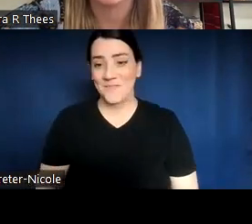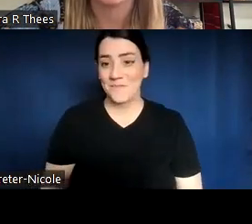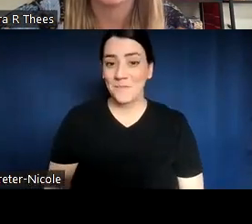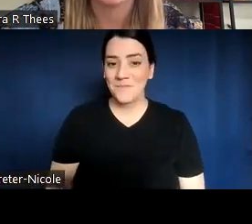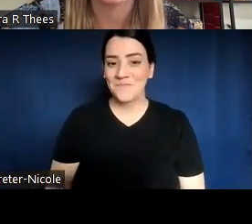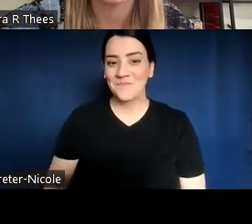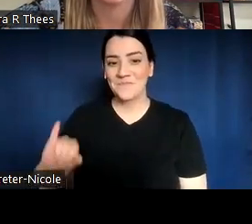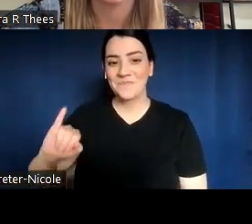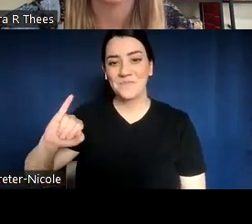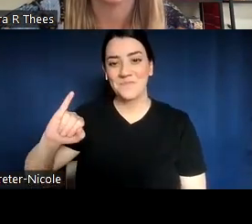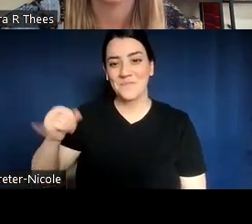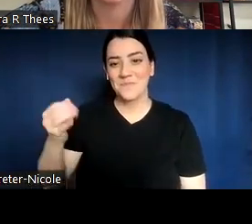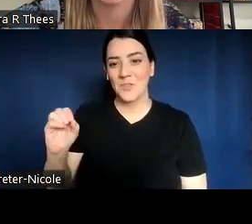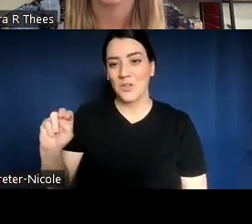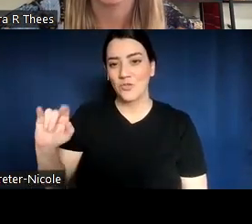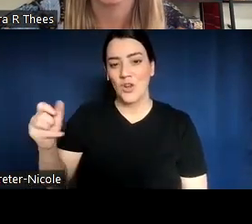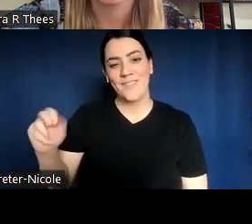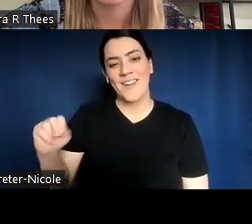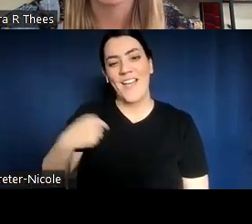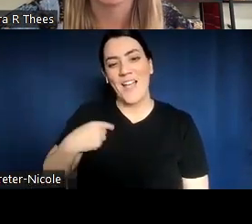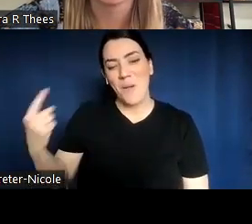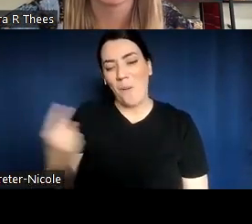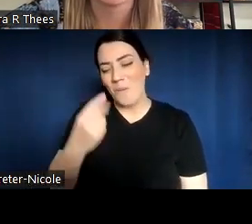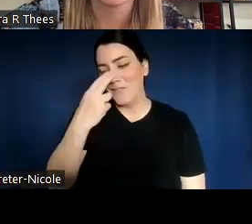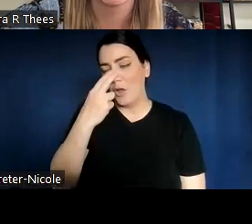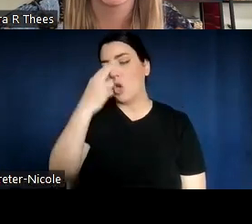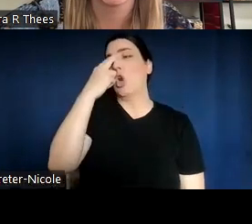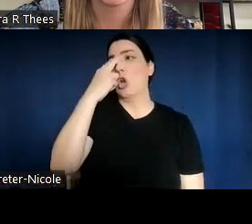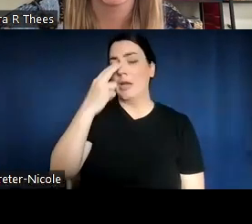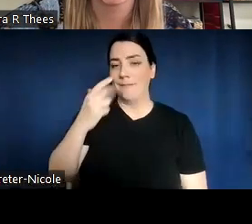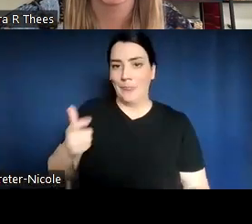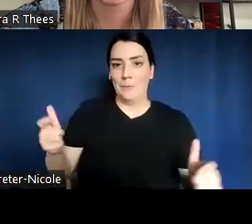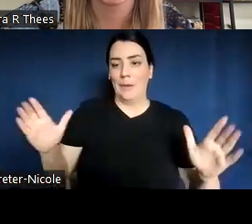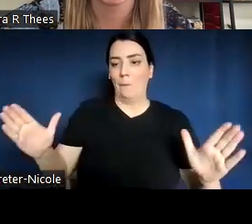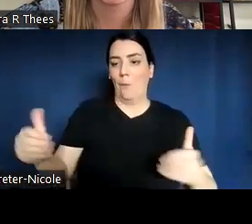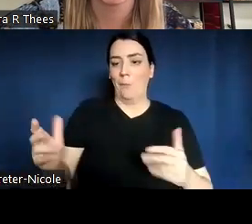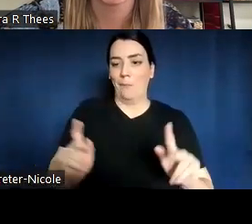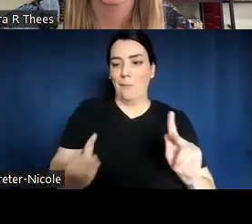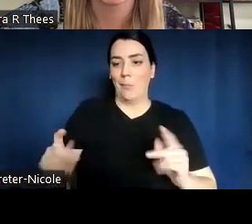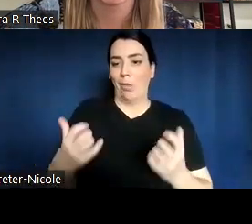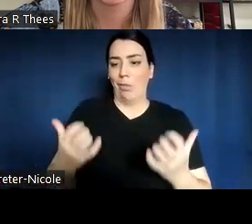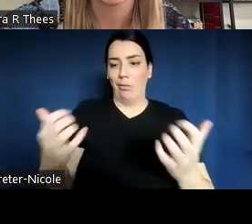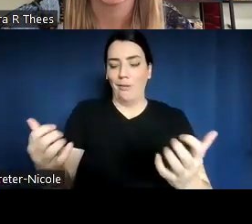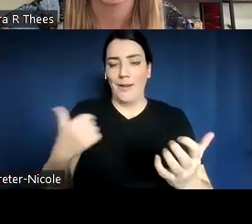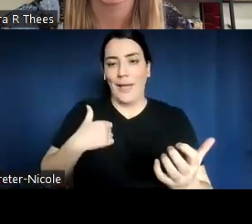I am always the geekiest person in the room and I don't really know how to do GIFs, but